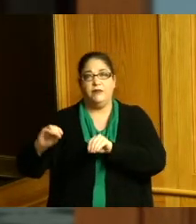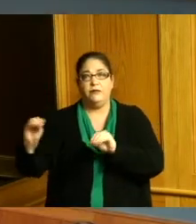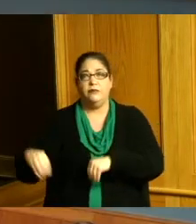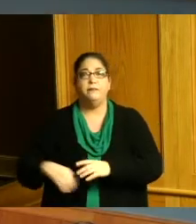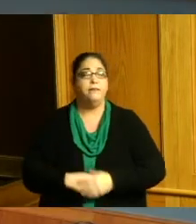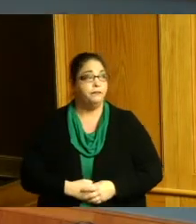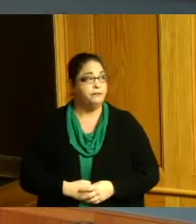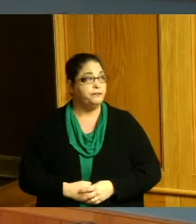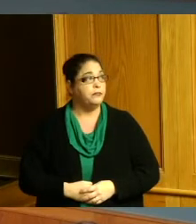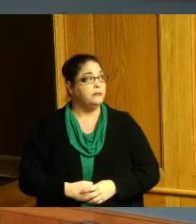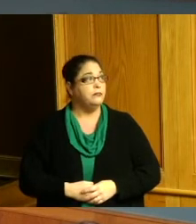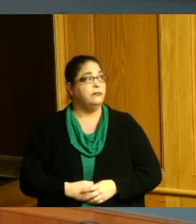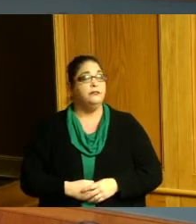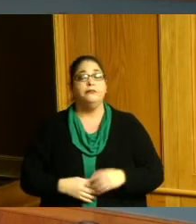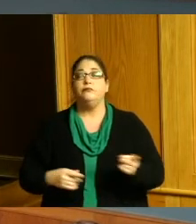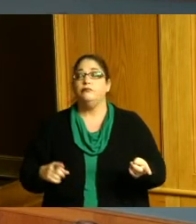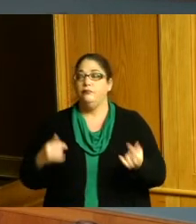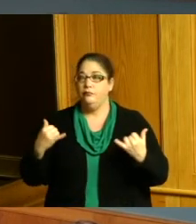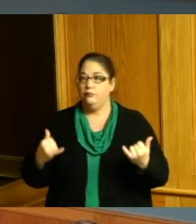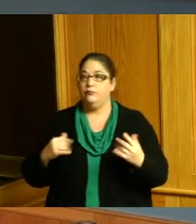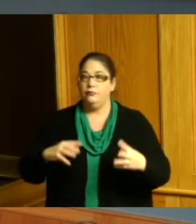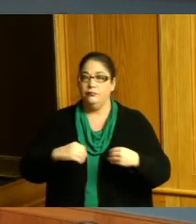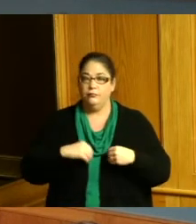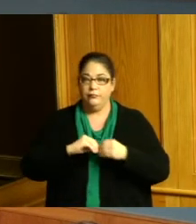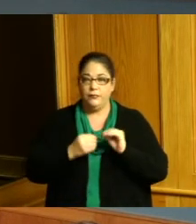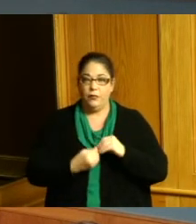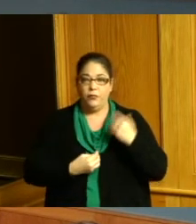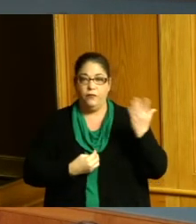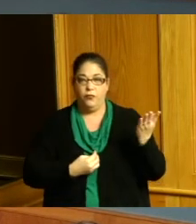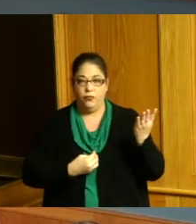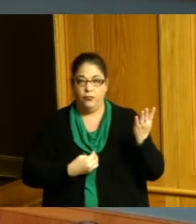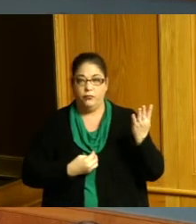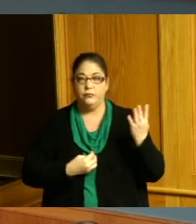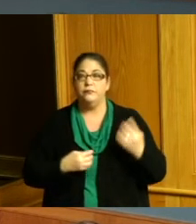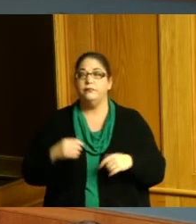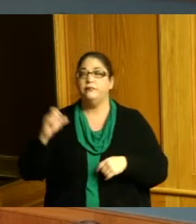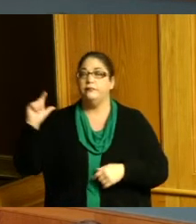hearing that I make a motion to adopt item number four second Commissioner Summerow Dumas